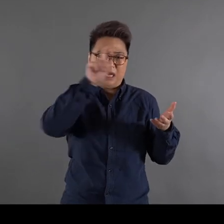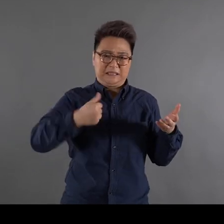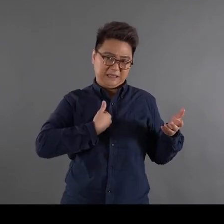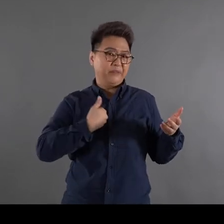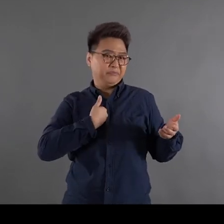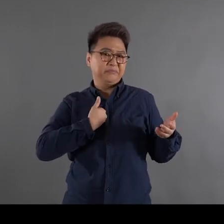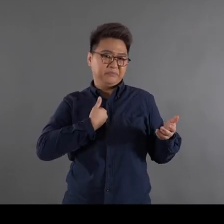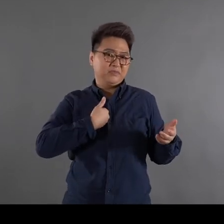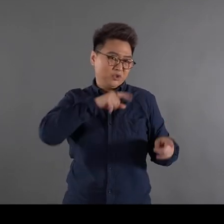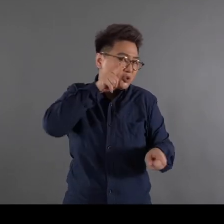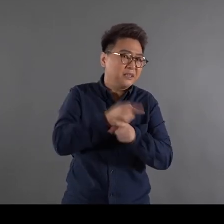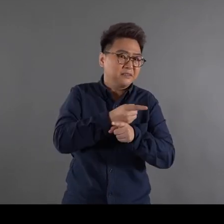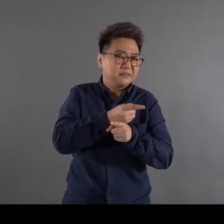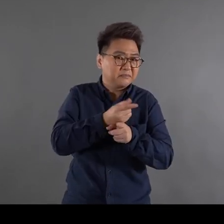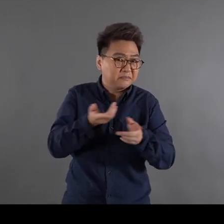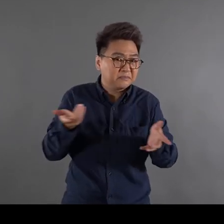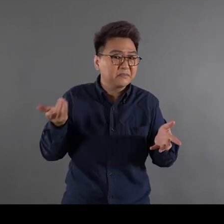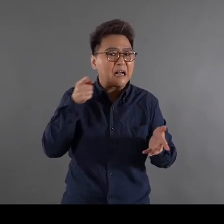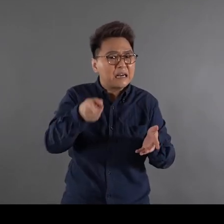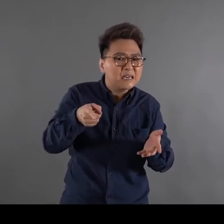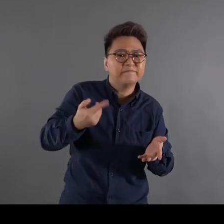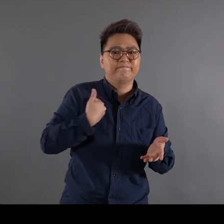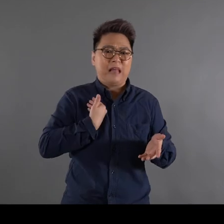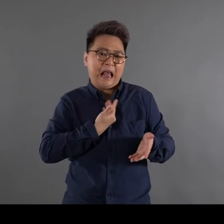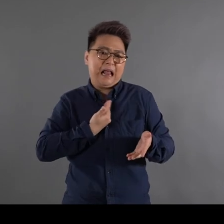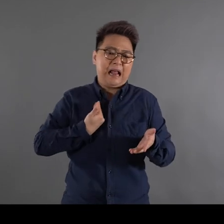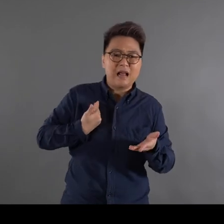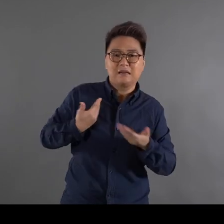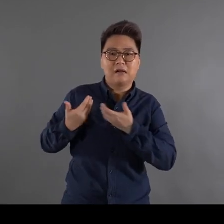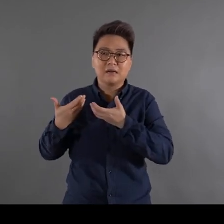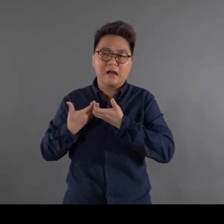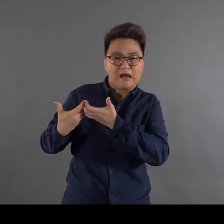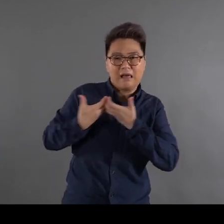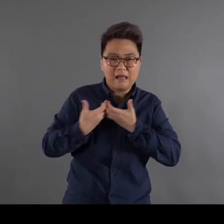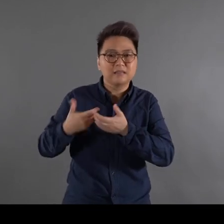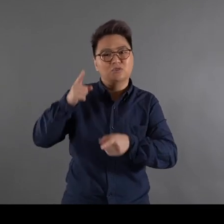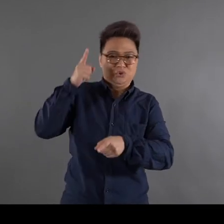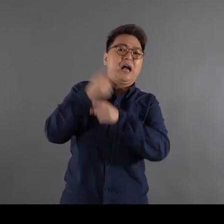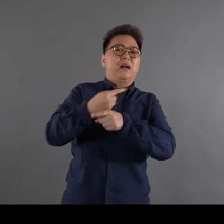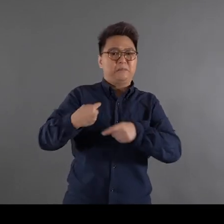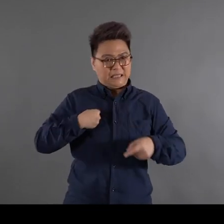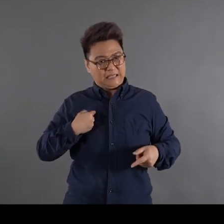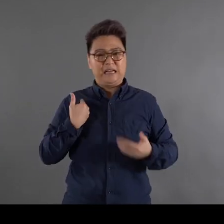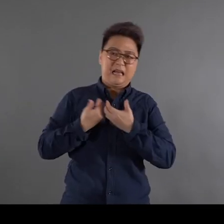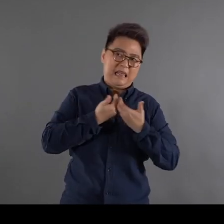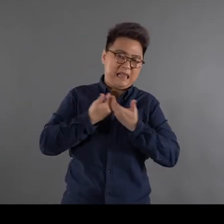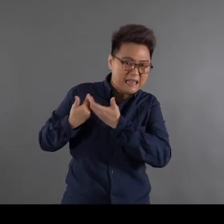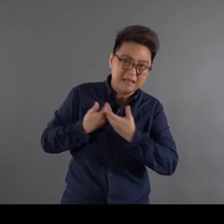is this state real? It is a kind of struggle a struggle with reality The reason why I draw figurative paintings